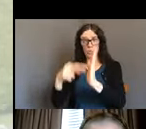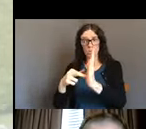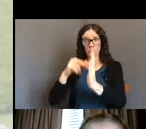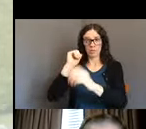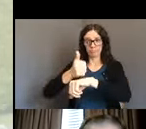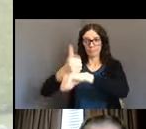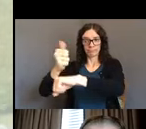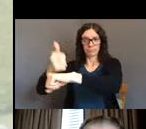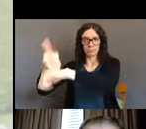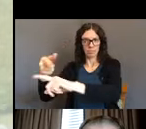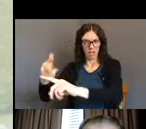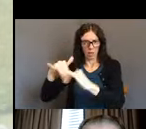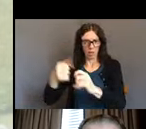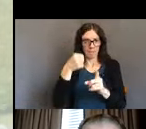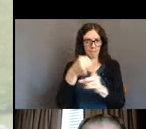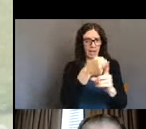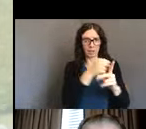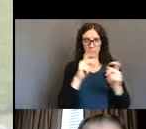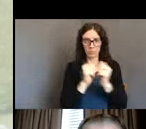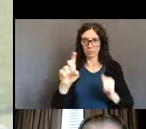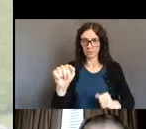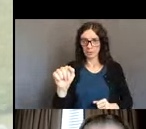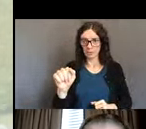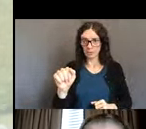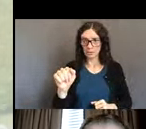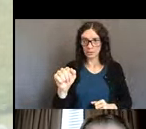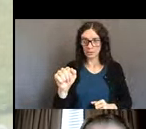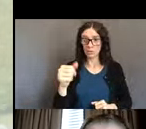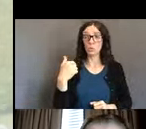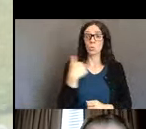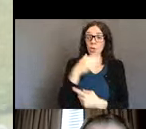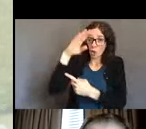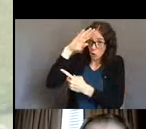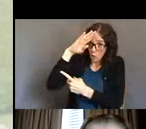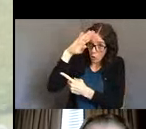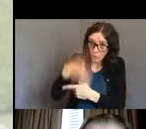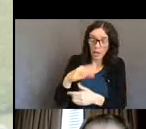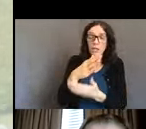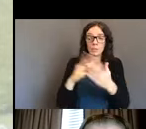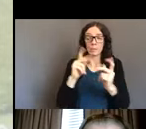that we are particularly vulnerable, just from a medical standpoint.